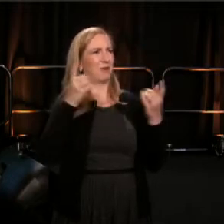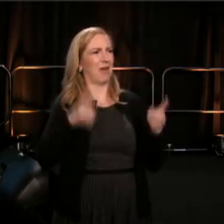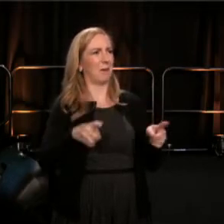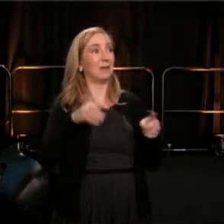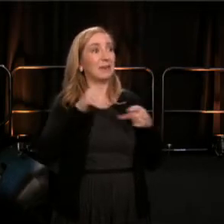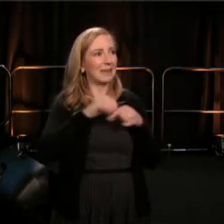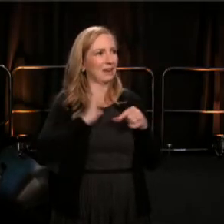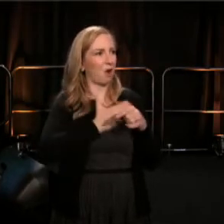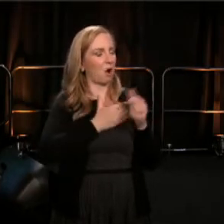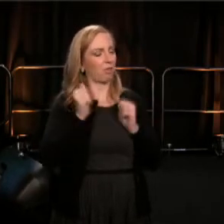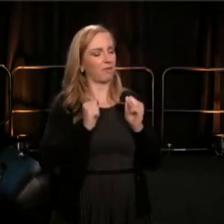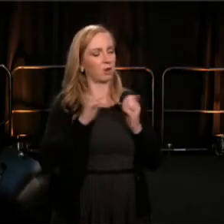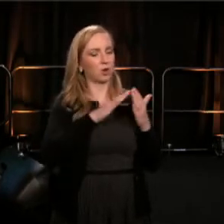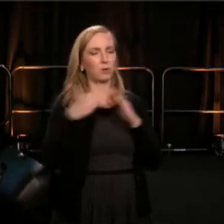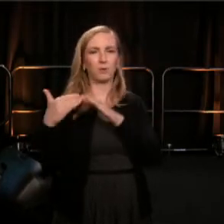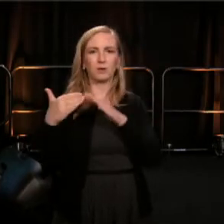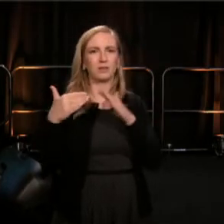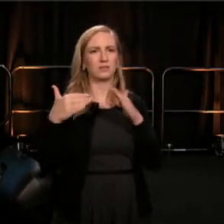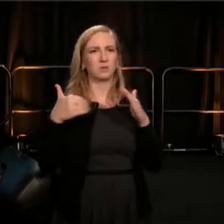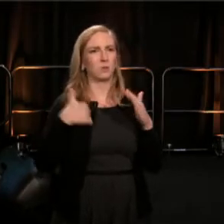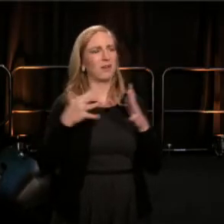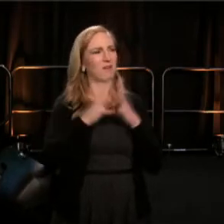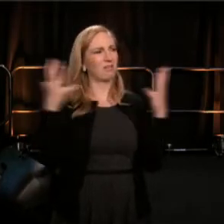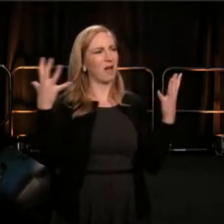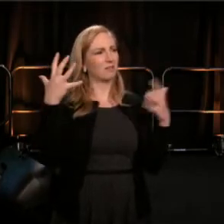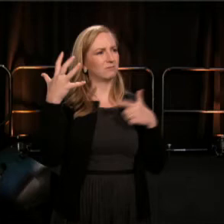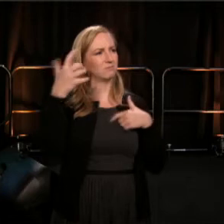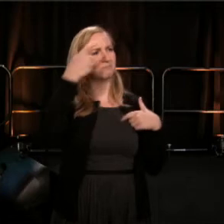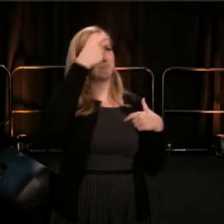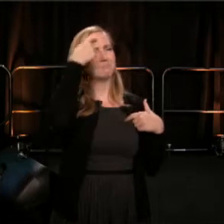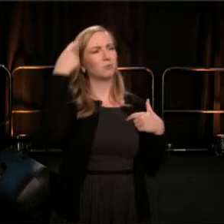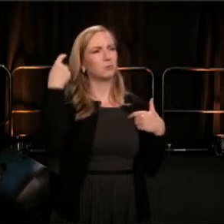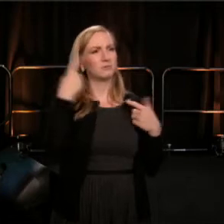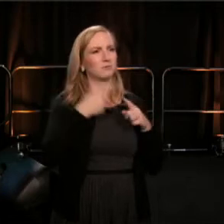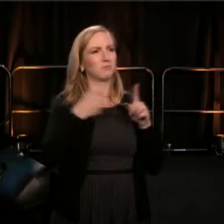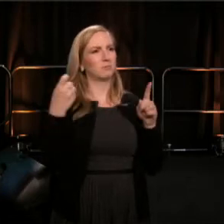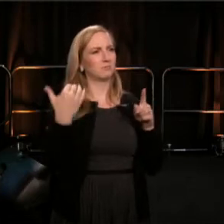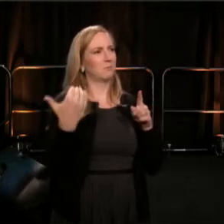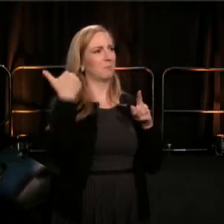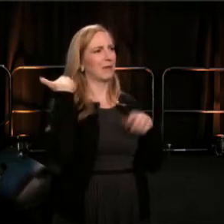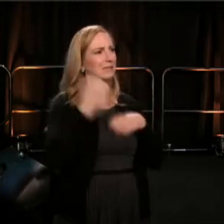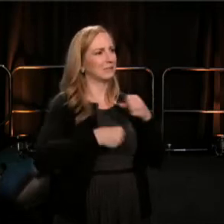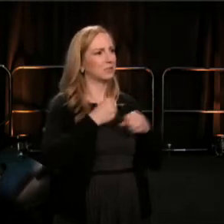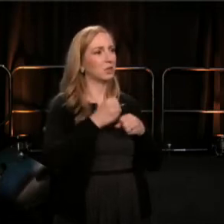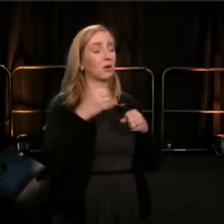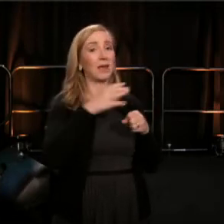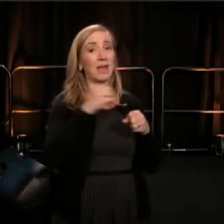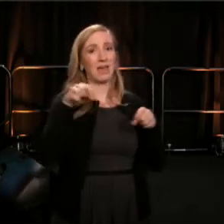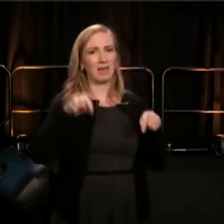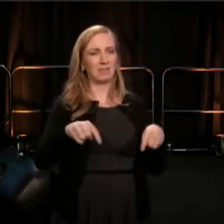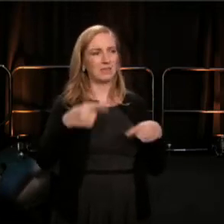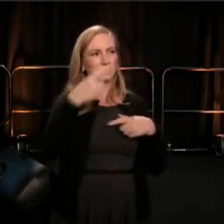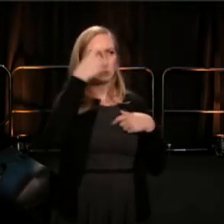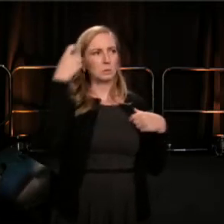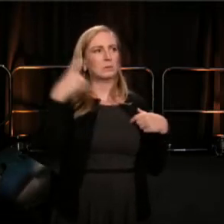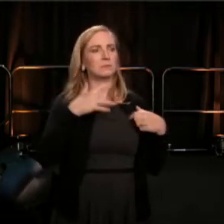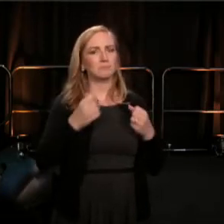So we're all carrying wounds from the past year, and for many here tonight, those wounds have struck terribly close to home.